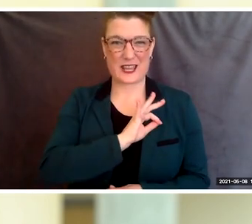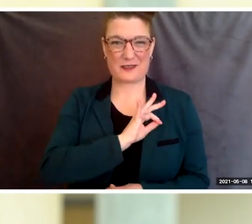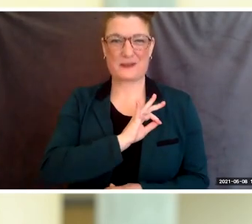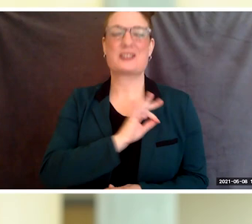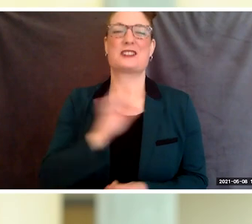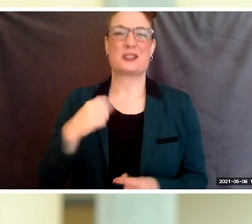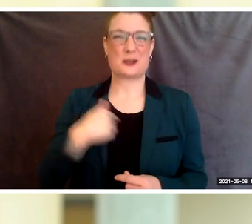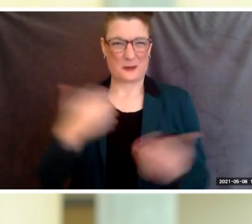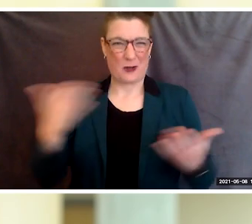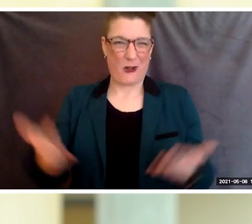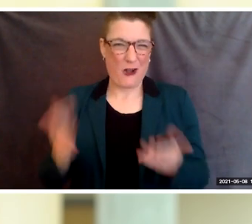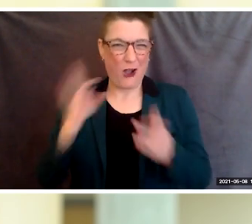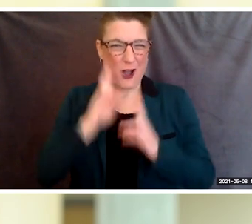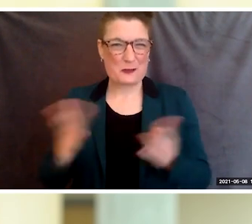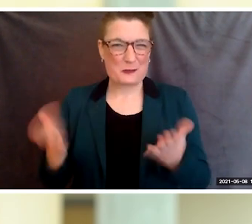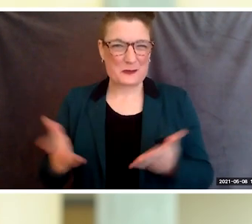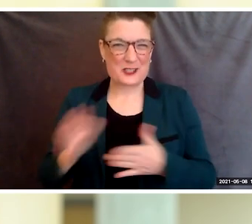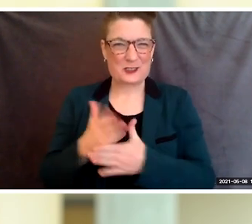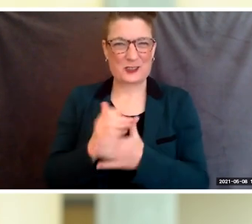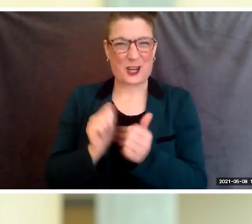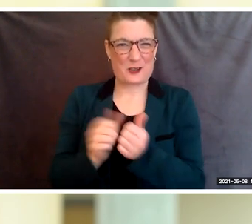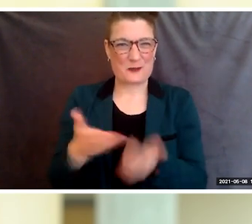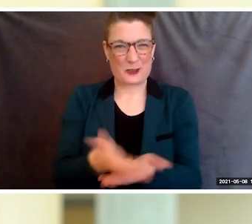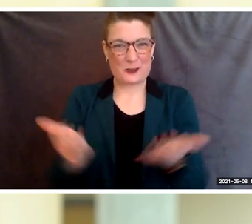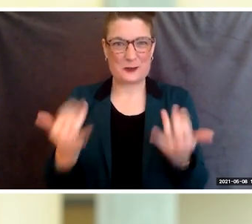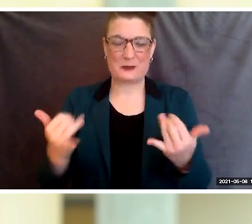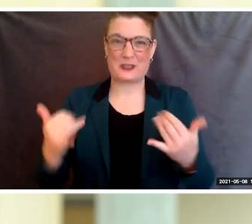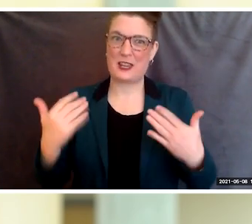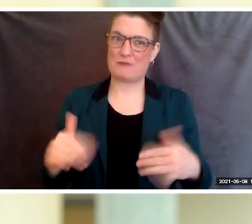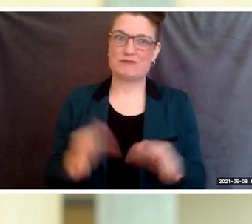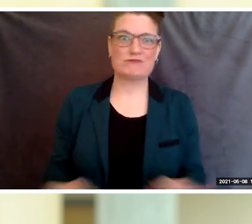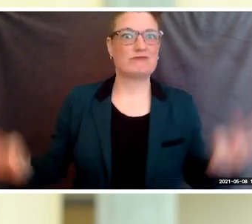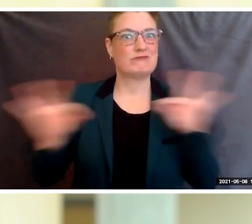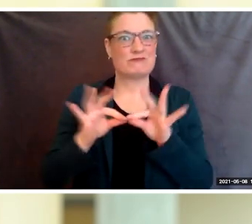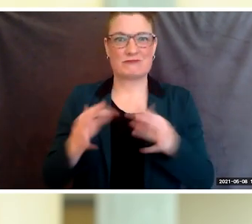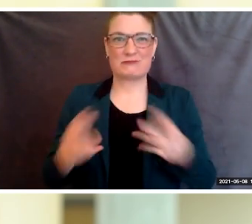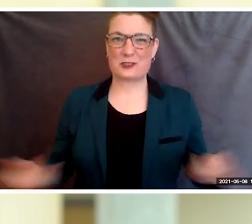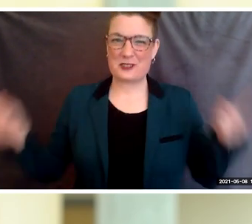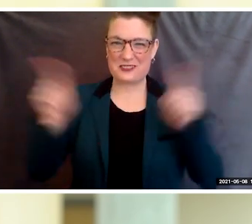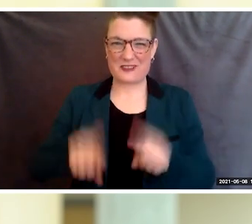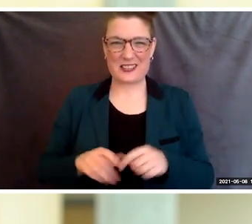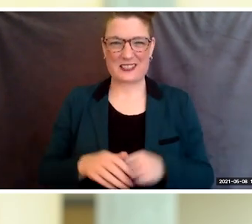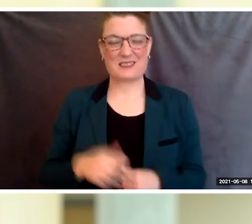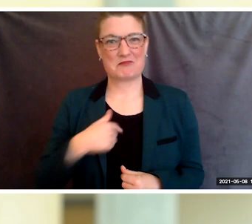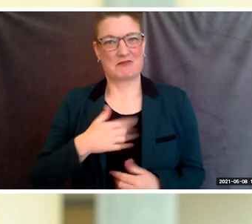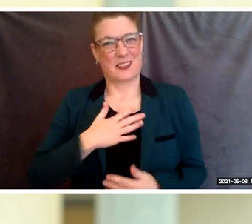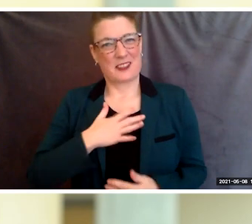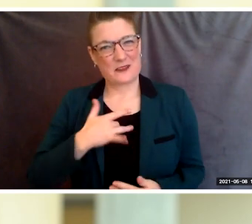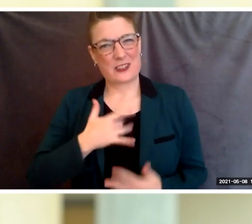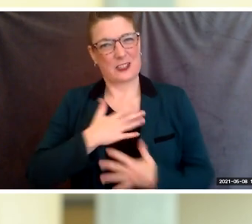in this momentous occasion today. It is with gratitude and awe that I witnessed your achievements